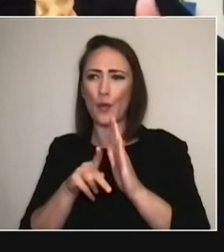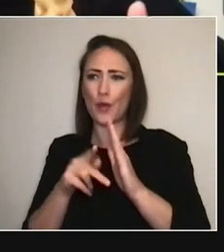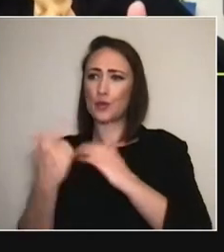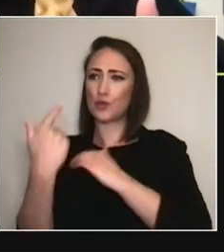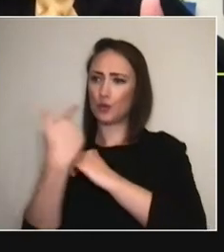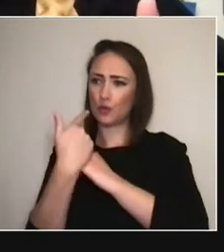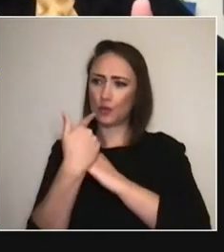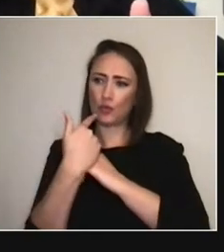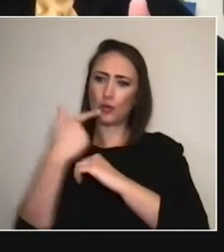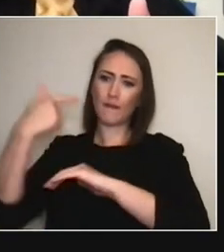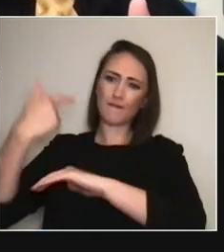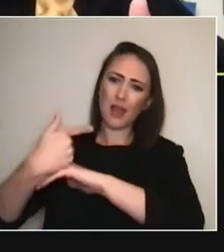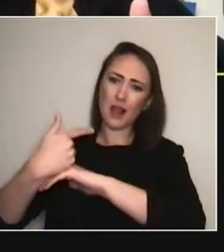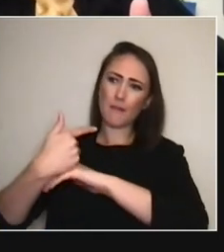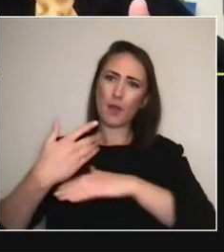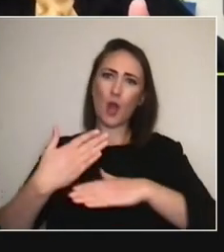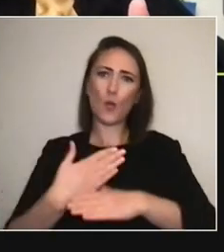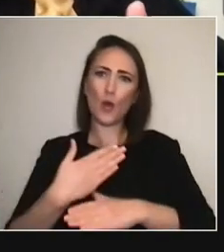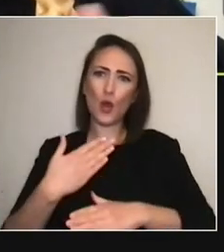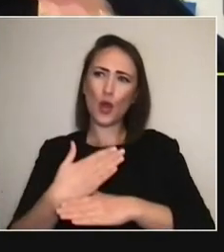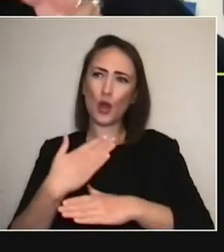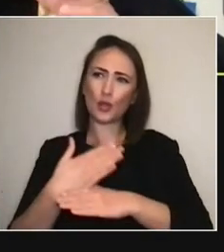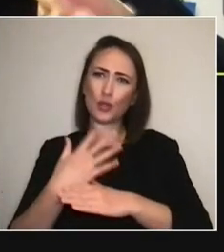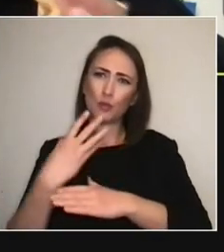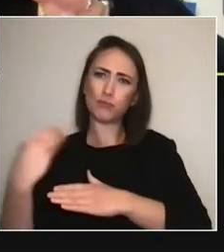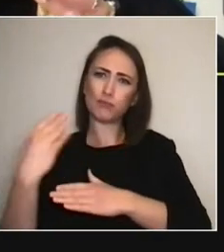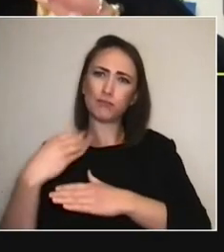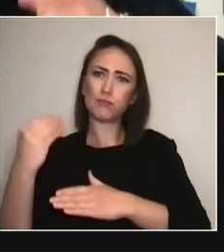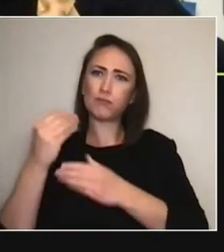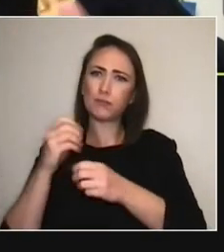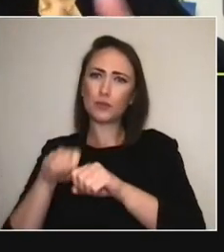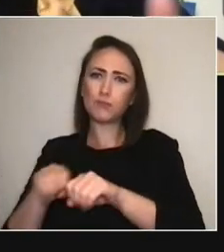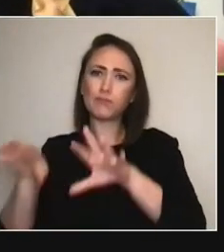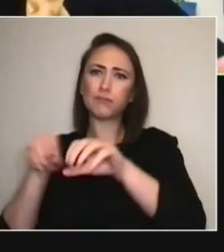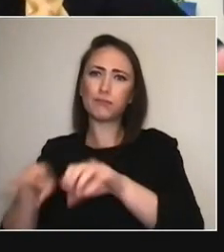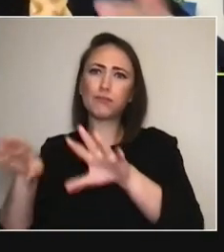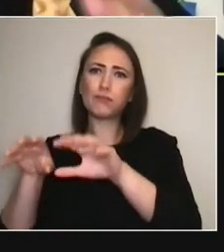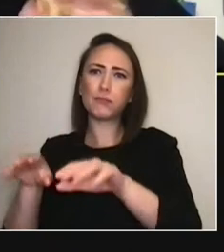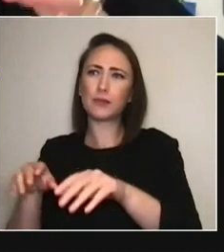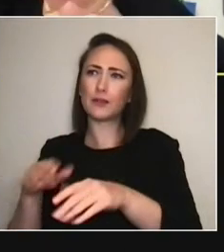document her work and really, as a multidisciplinary artist,